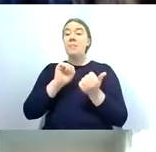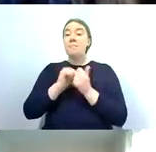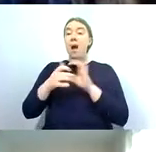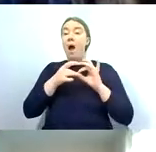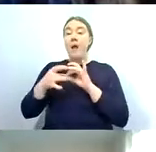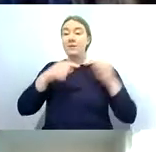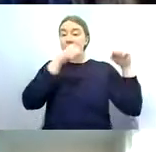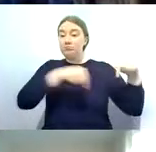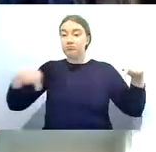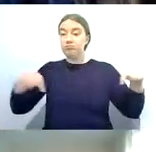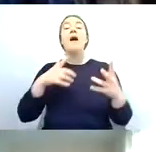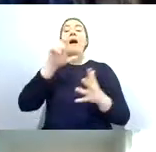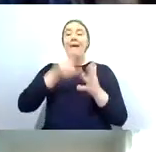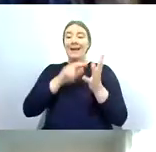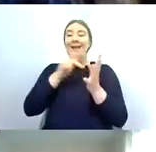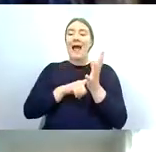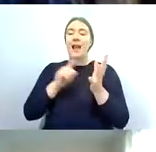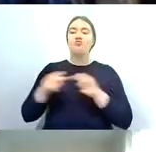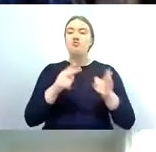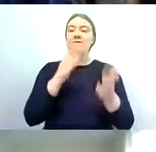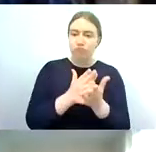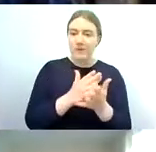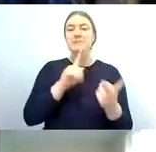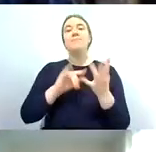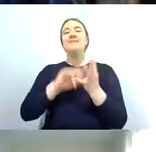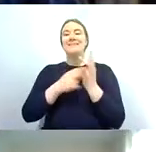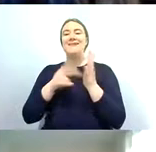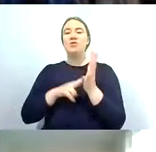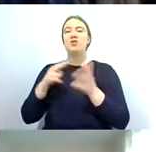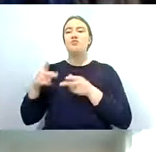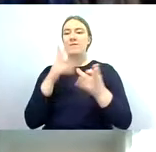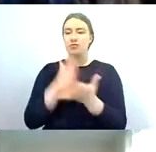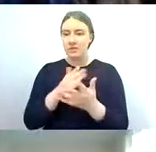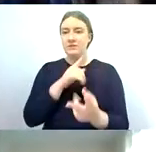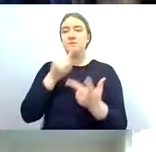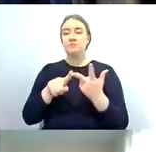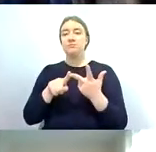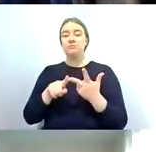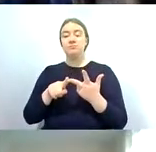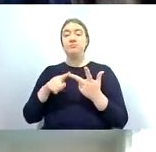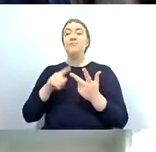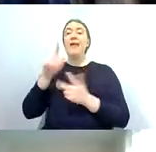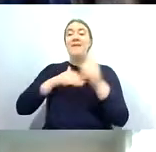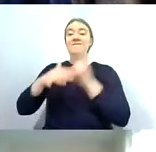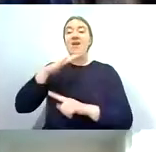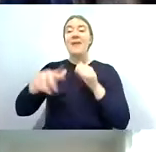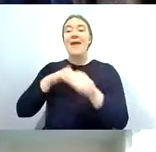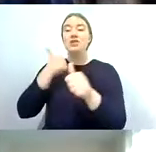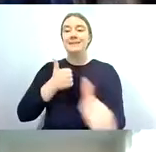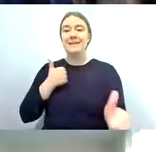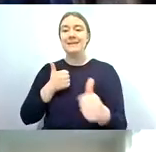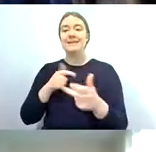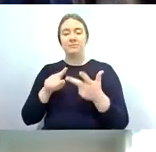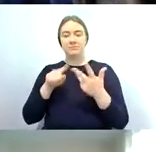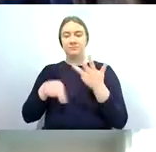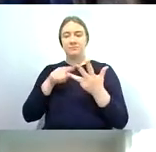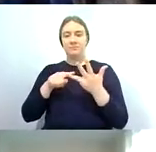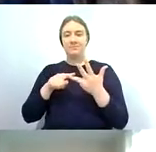canal and river trust severn rivers trust the environment agency and natural england